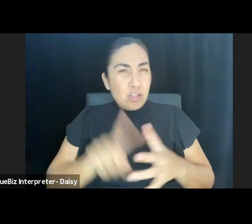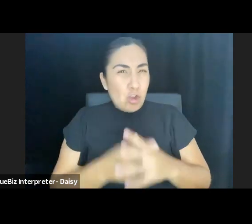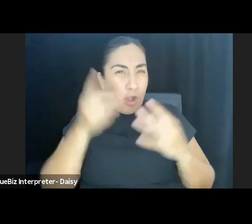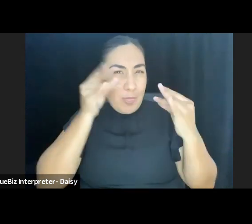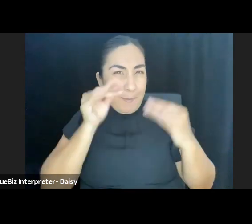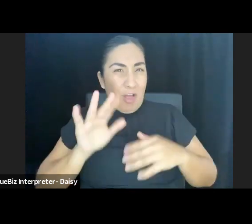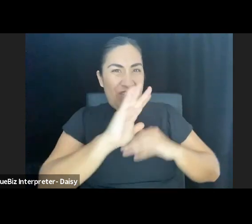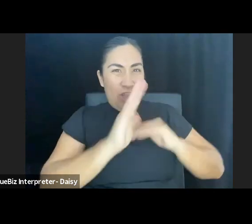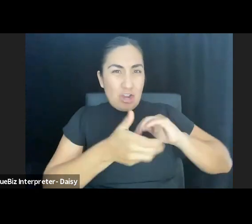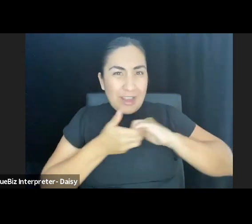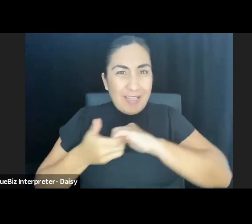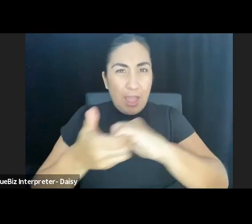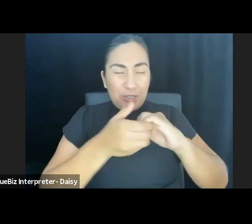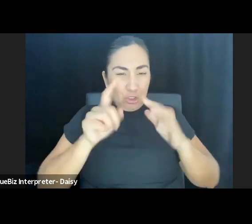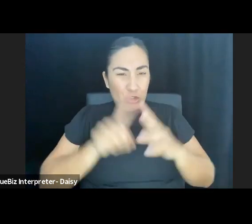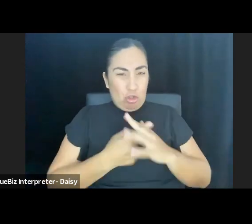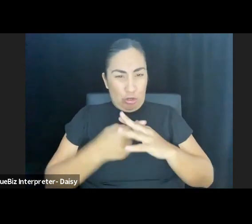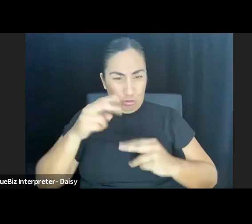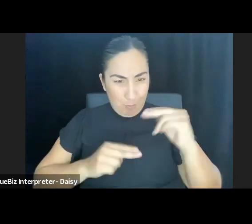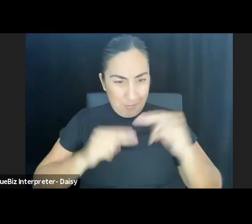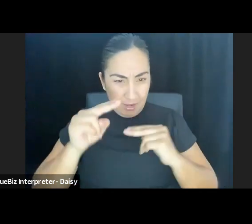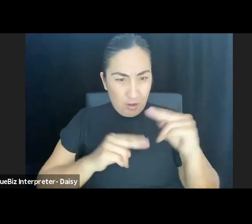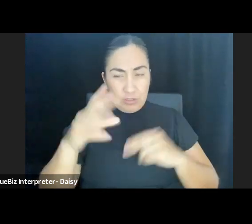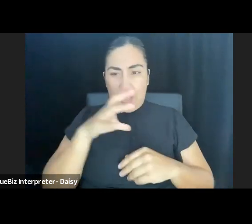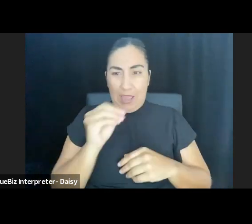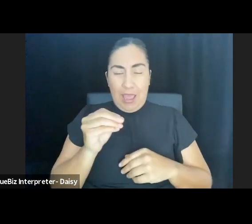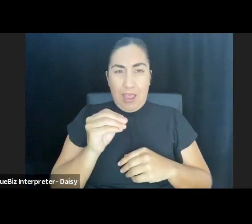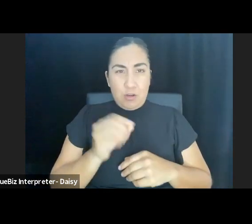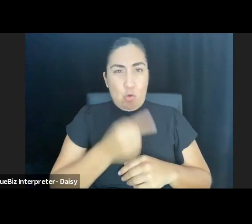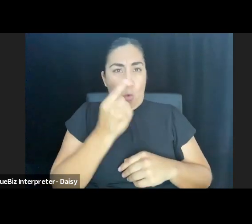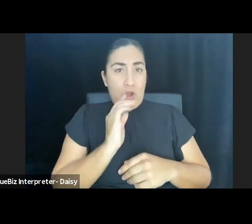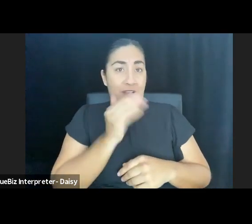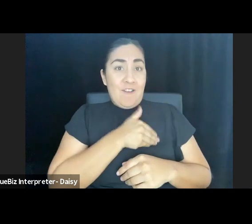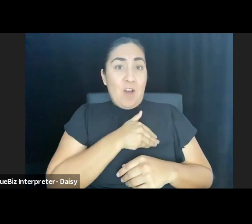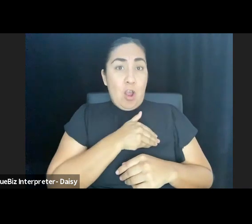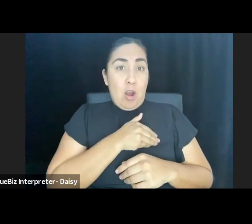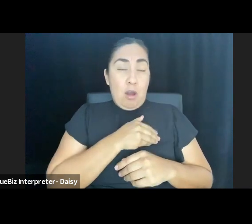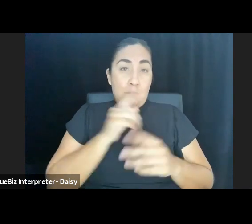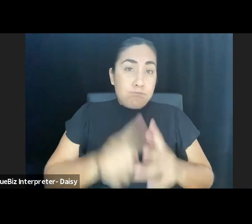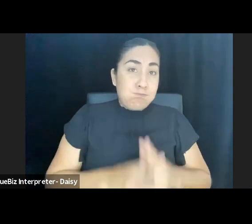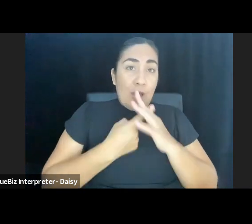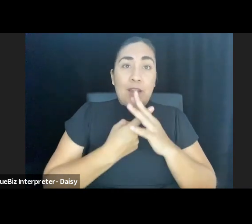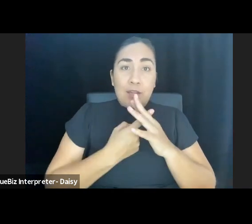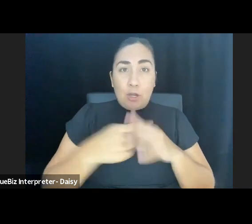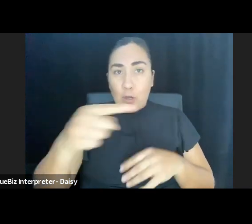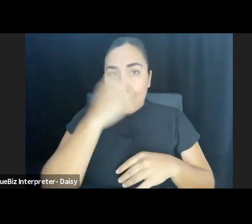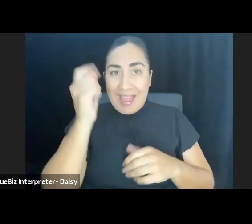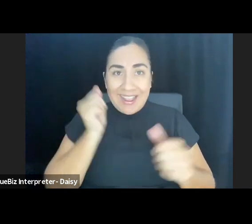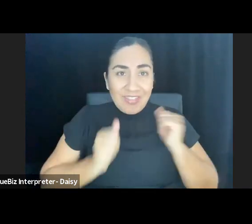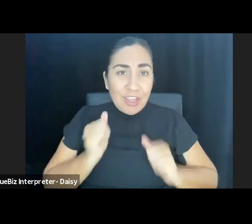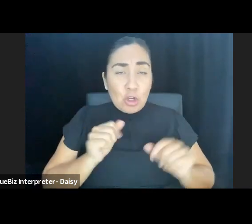in St. Paul's Penumbra Theatre, one of our field's pioneering black theaters, and also about the type of community-focused work